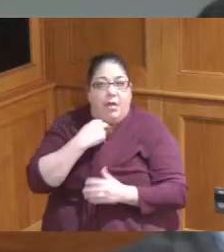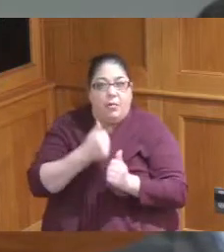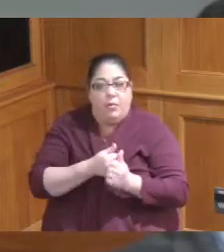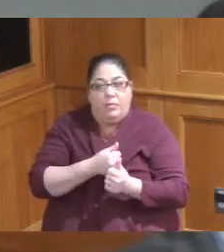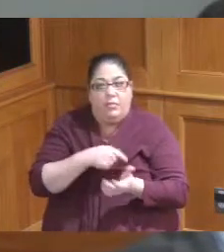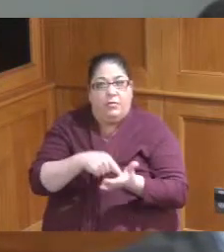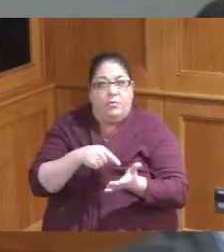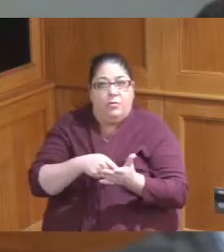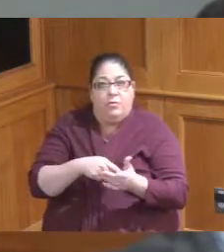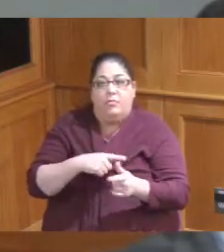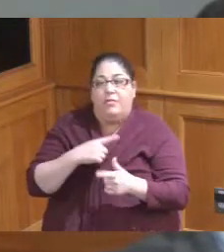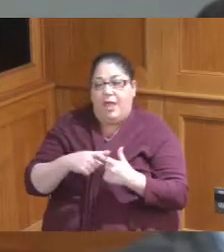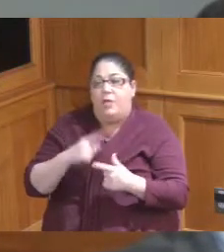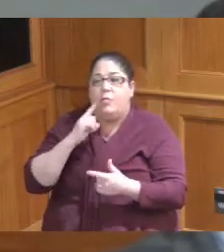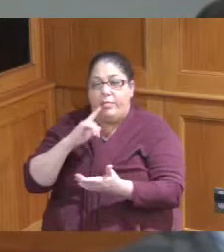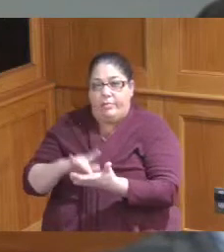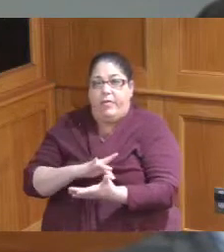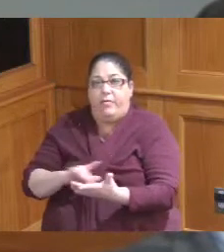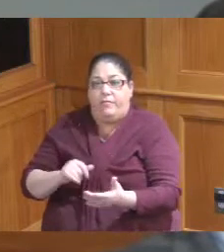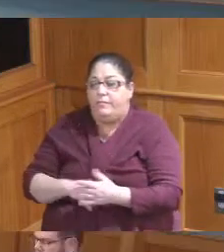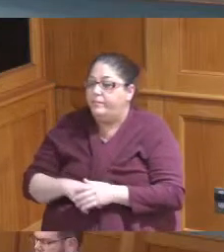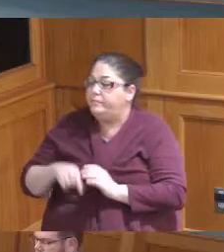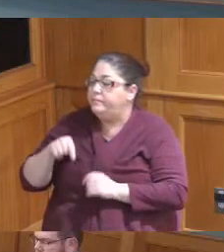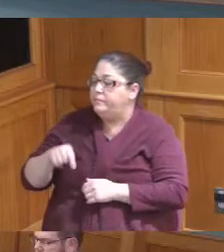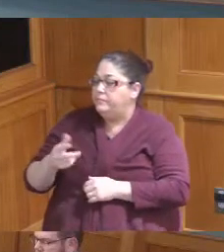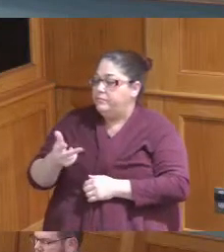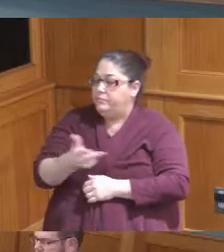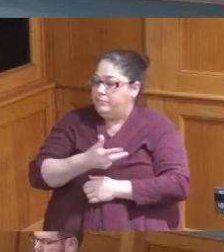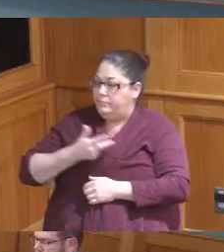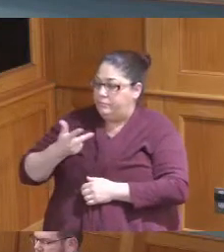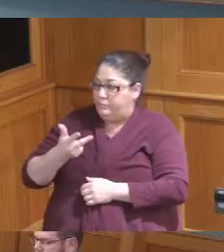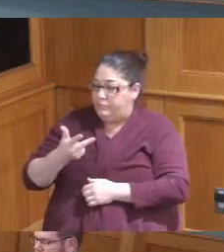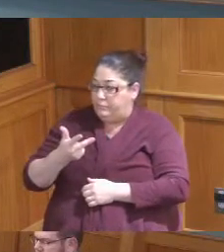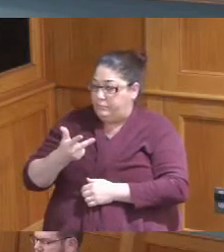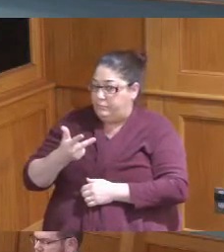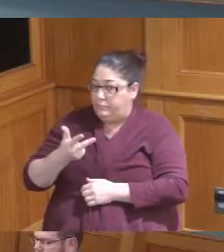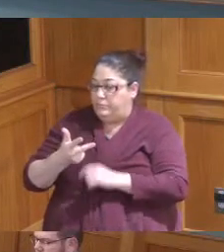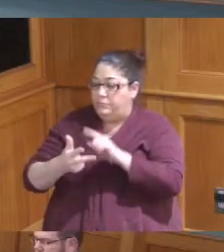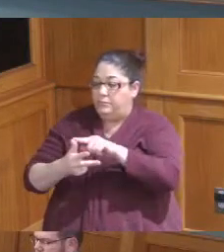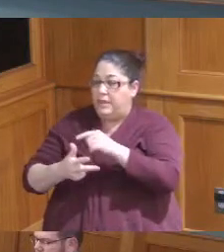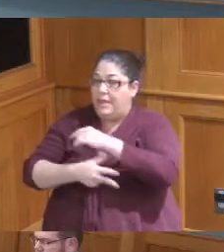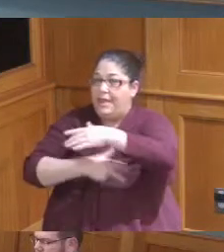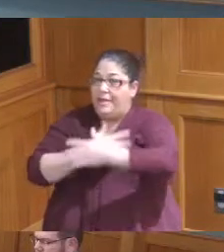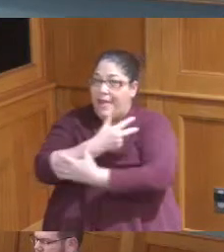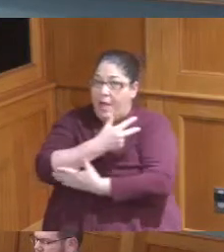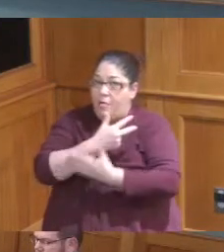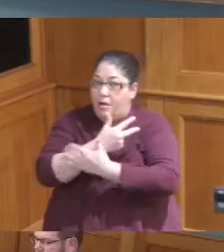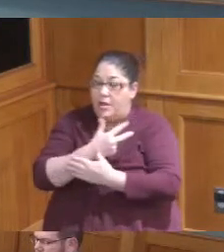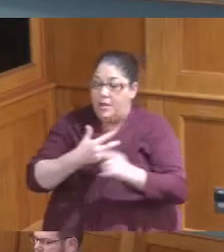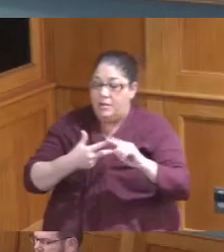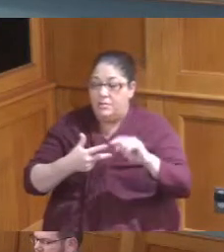gotcha and this Cooperative is only between the county the CFA the Port the reason I'm